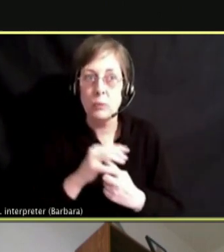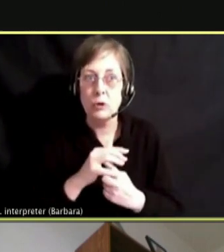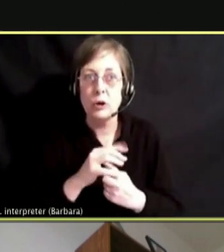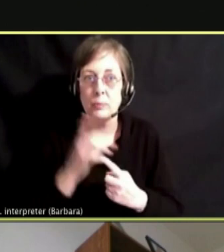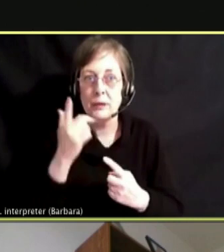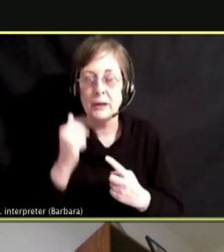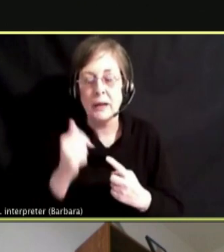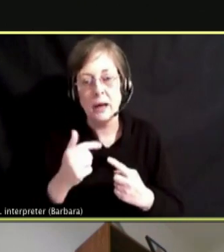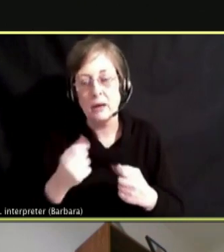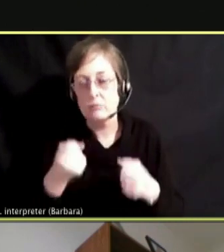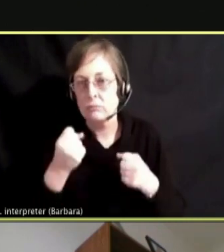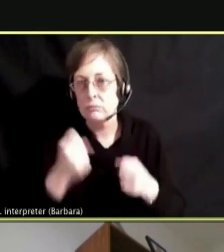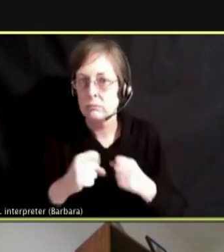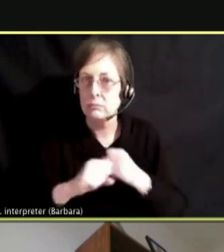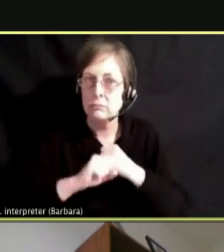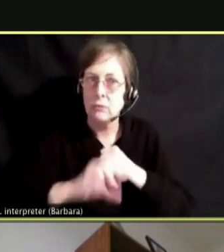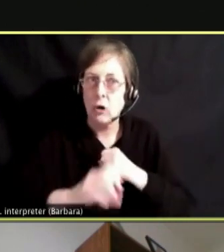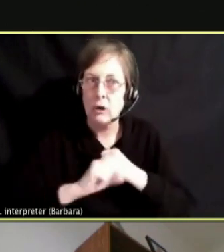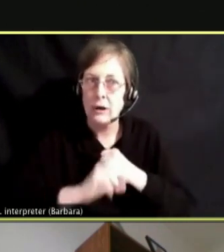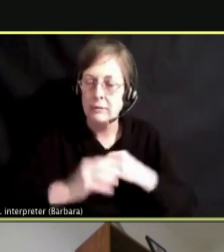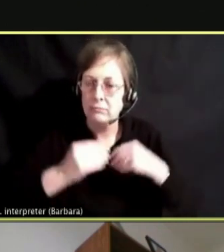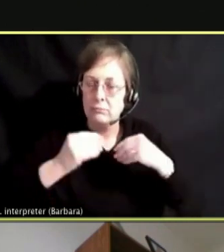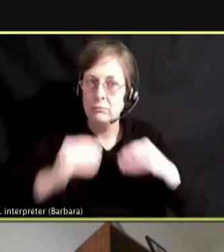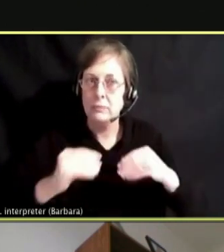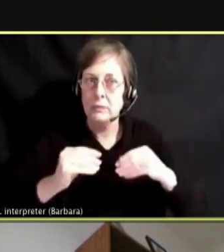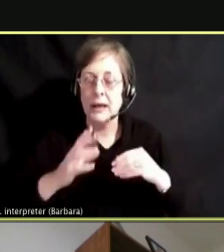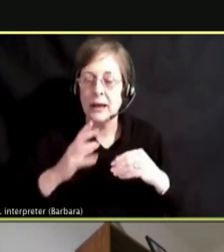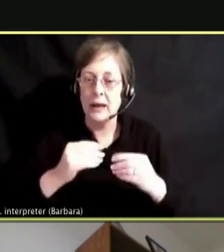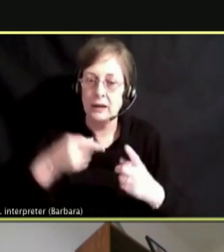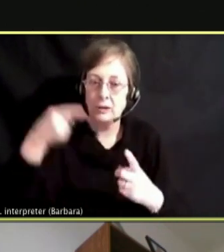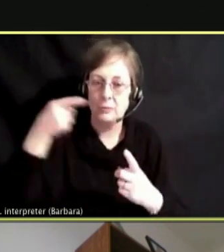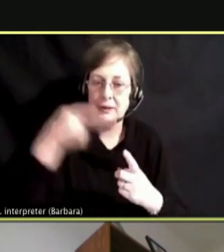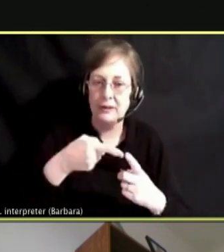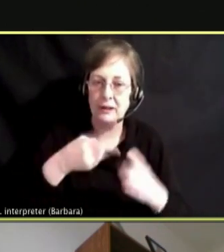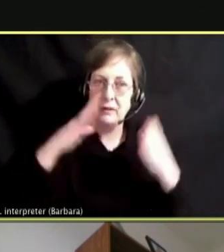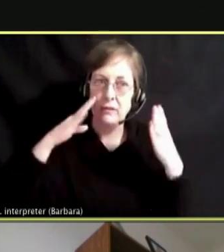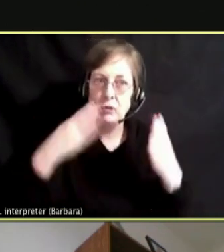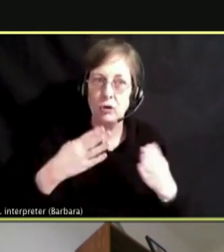THAT HAS HAPPENED IN THE SPECIFIC TARGETING TO THE YOUNGER GENERATION.